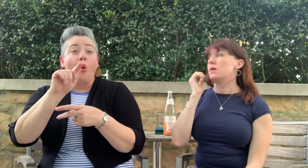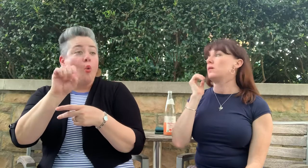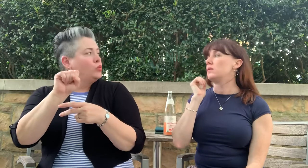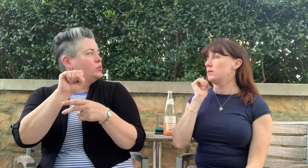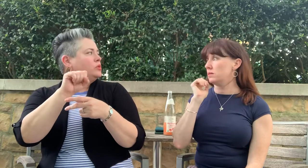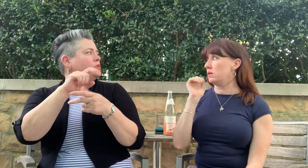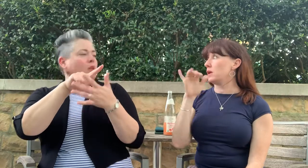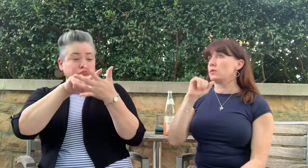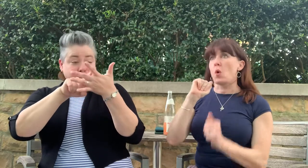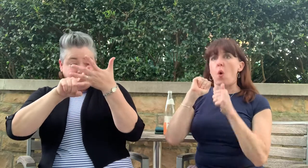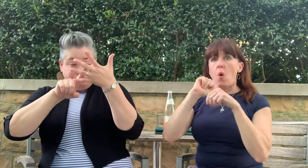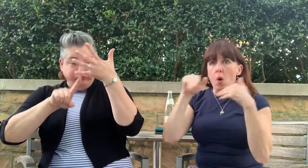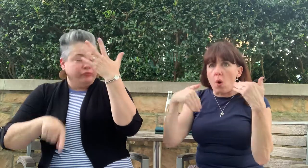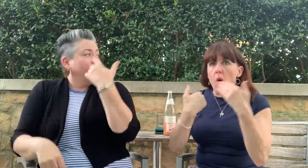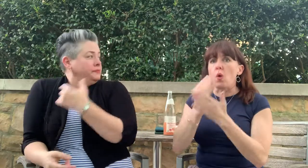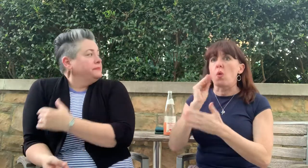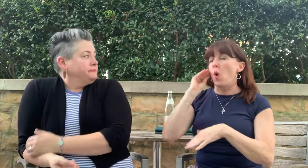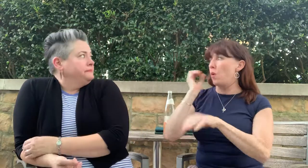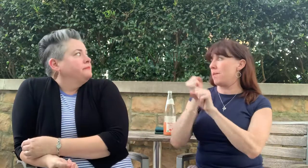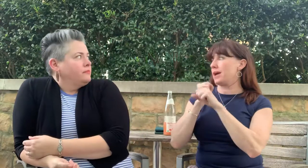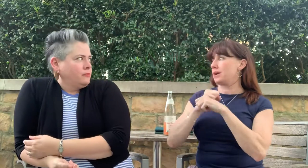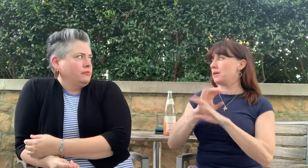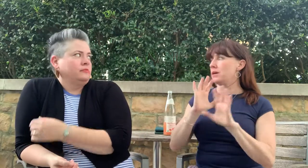All homemade.